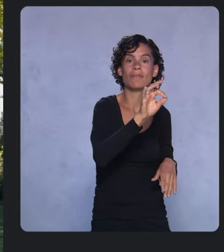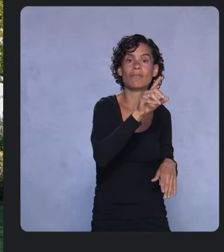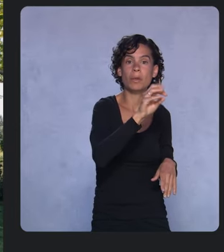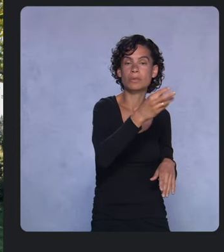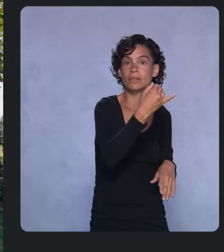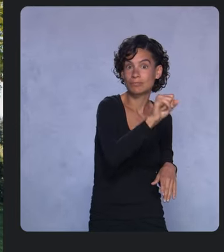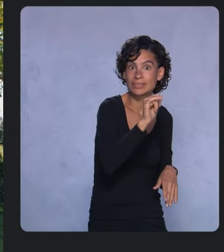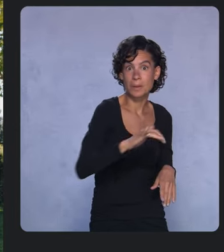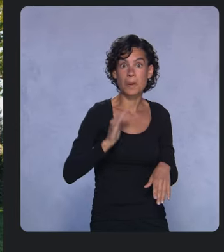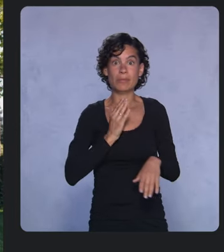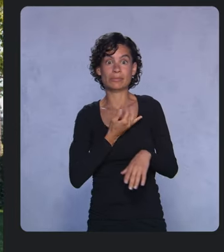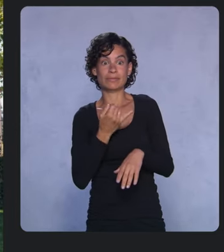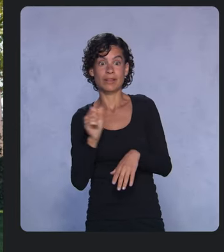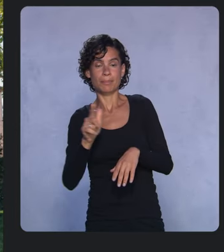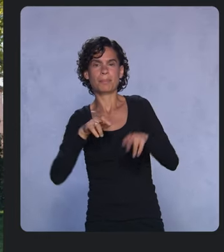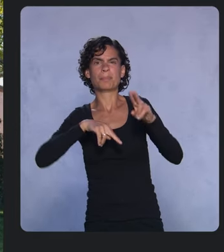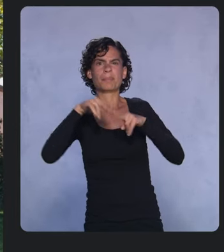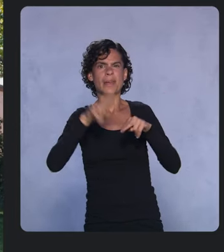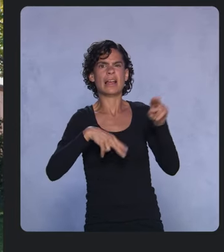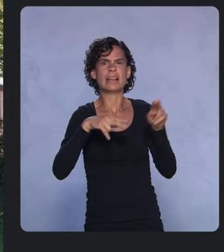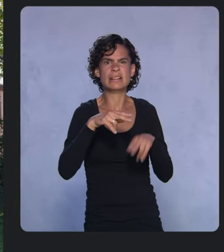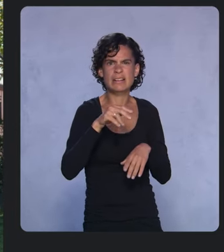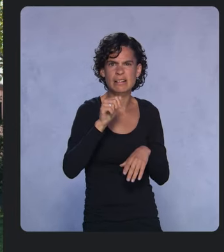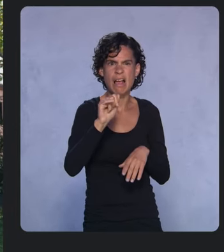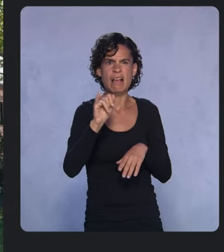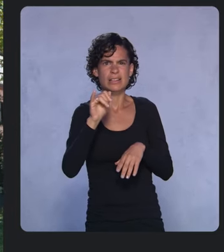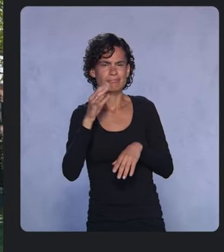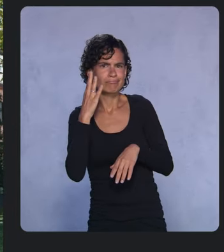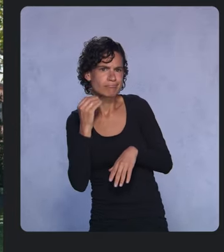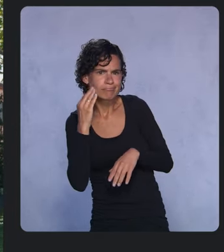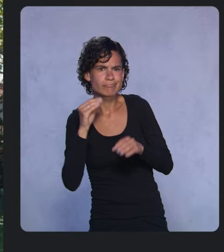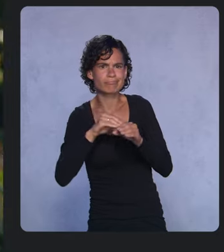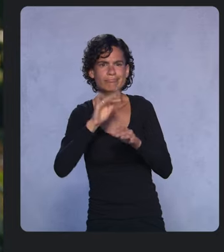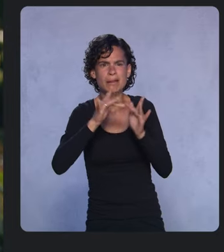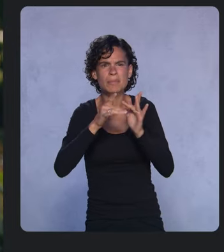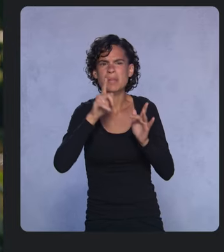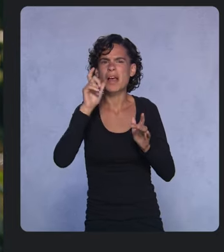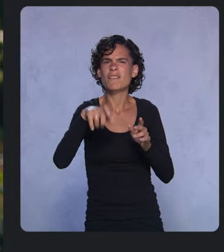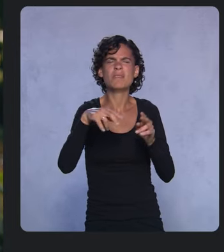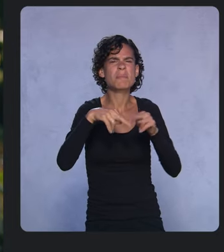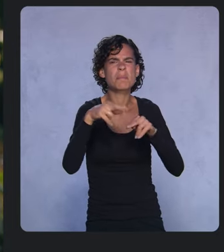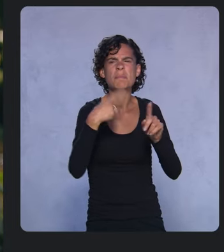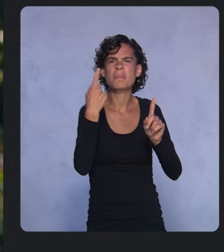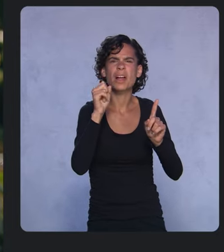in your website without having to install a single SDK. It runs directly in the browser,